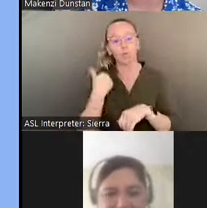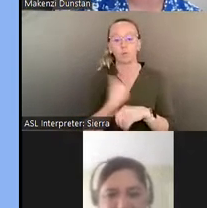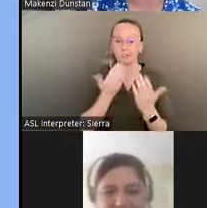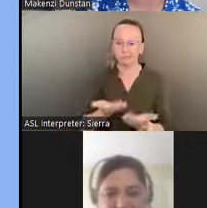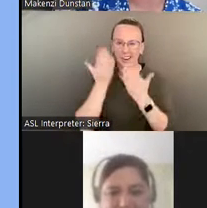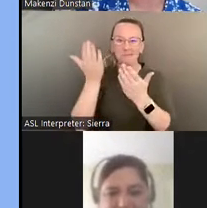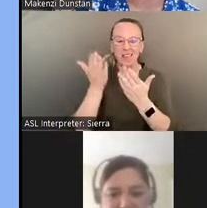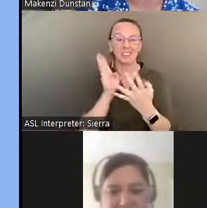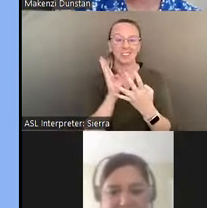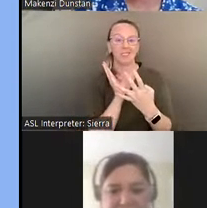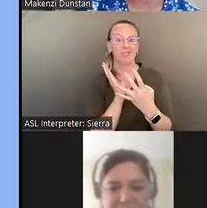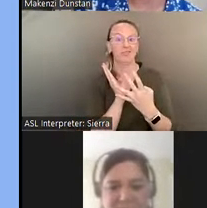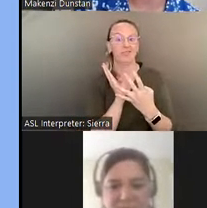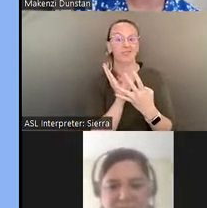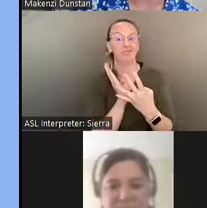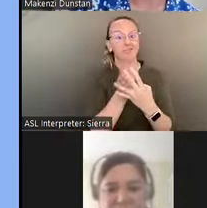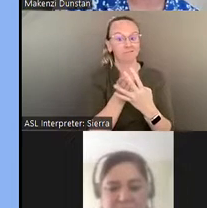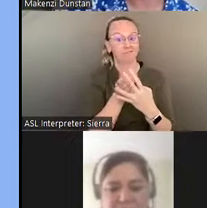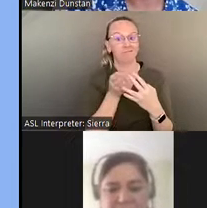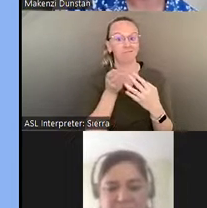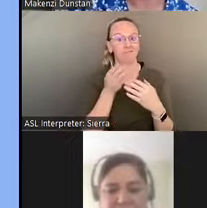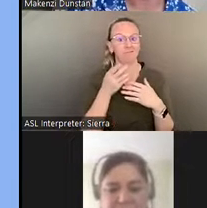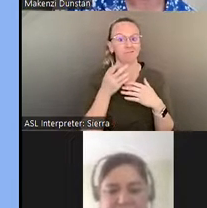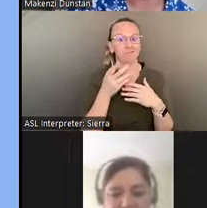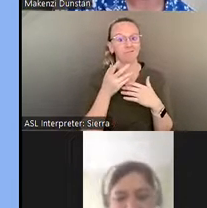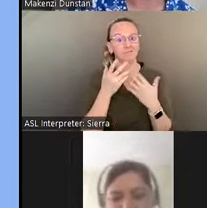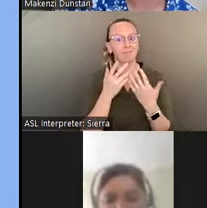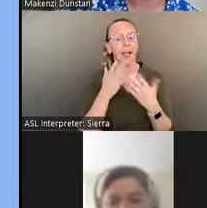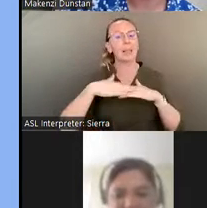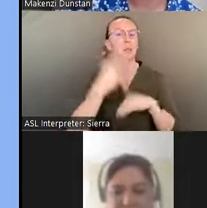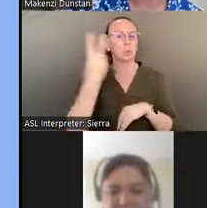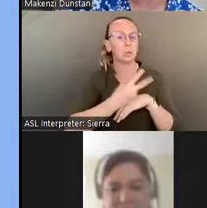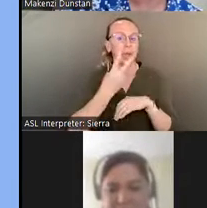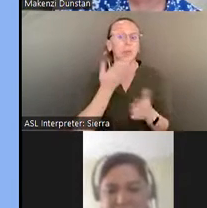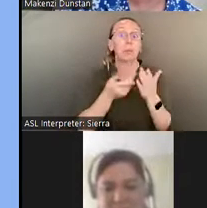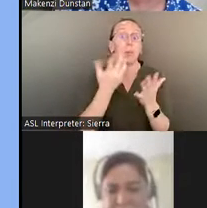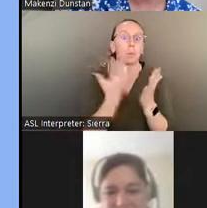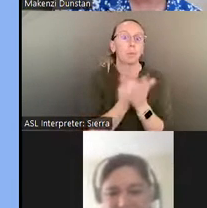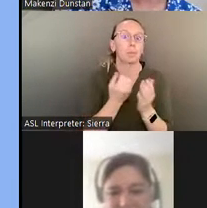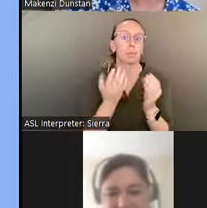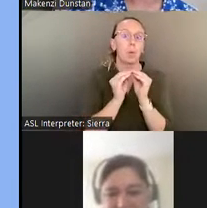of the trip up into at least two days, although you'll probably want more; there's so much to see.